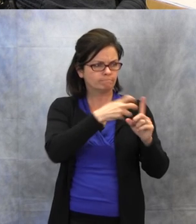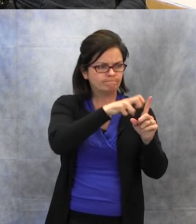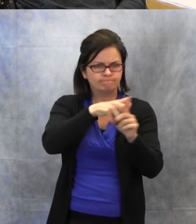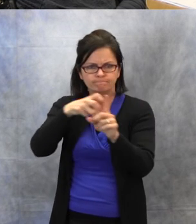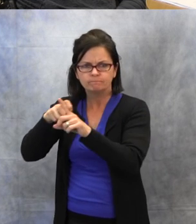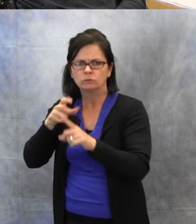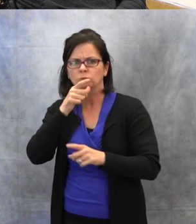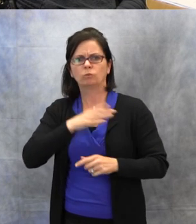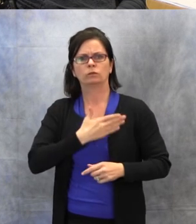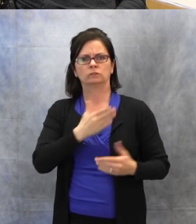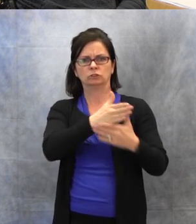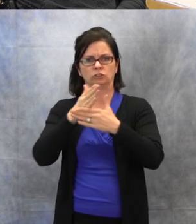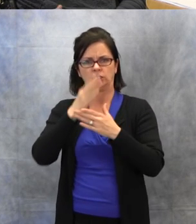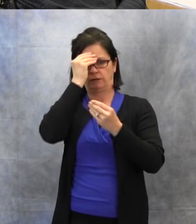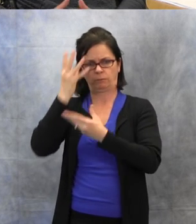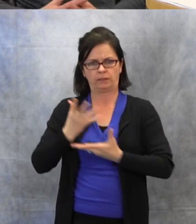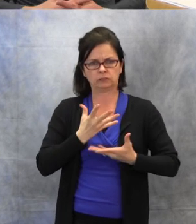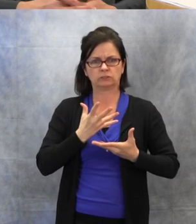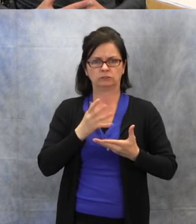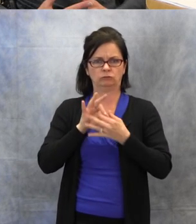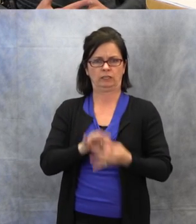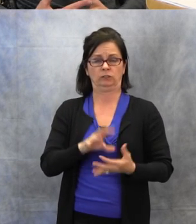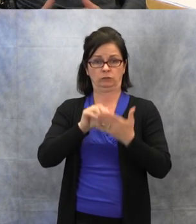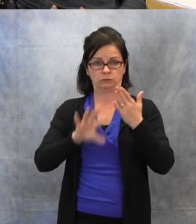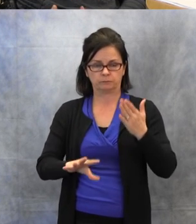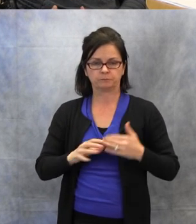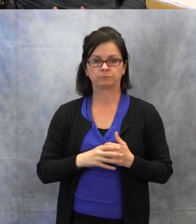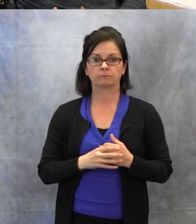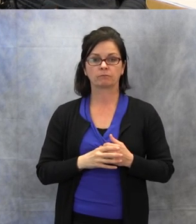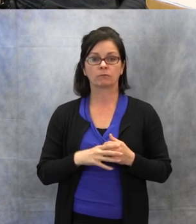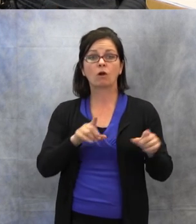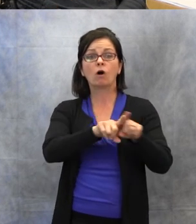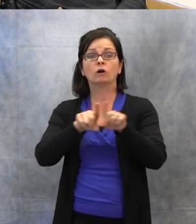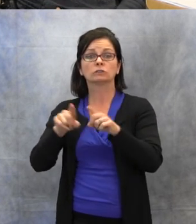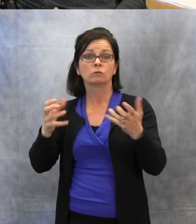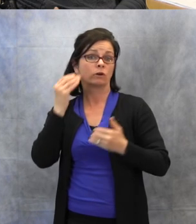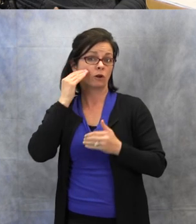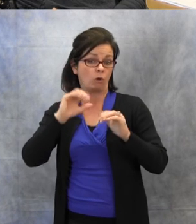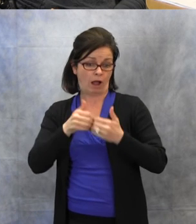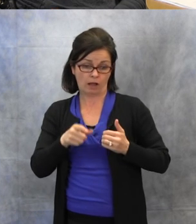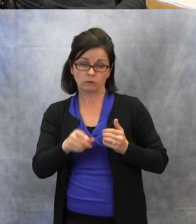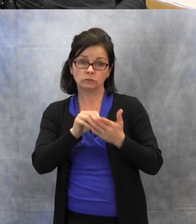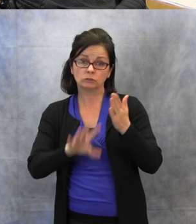Then you always want to be aware of how they're progressing, so continually monitoring